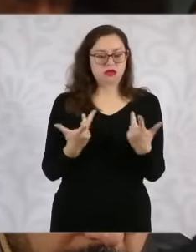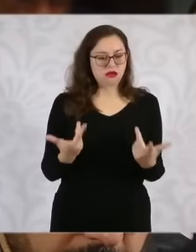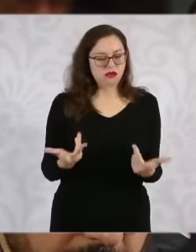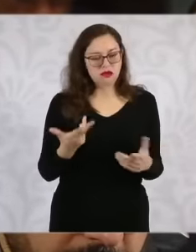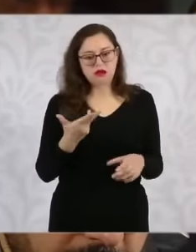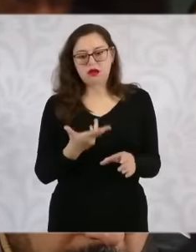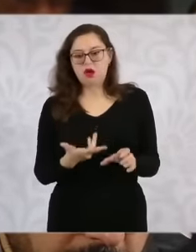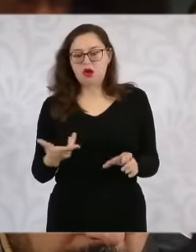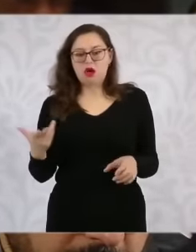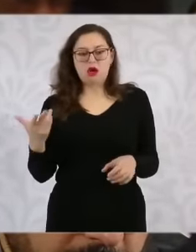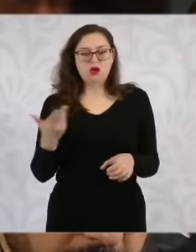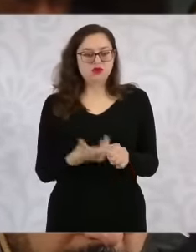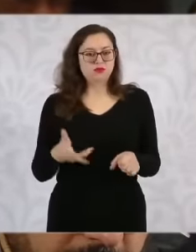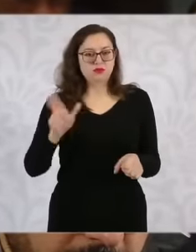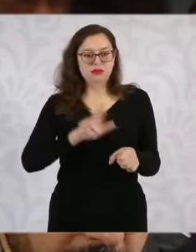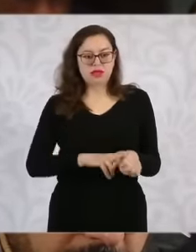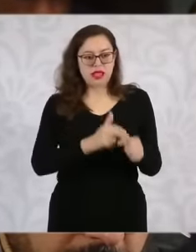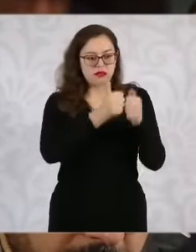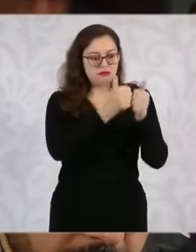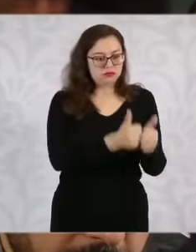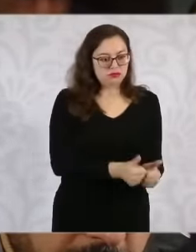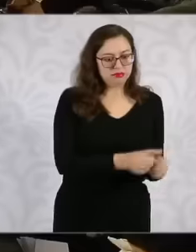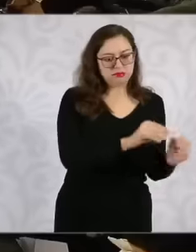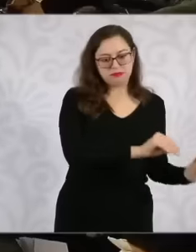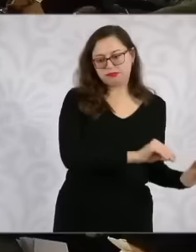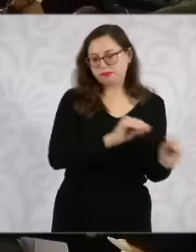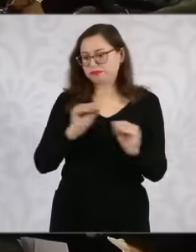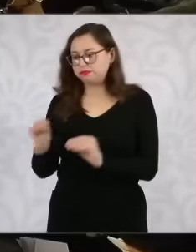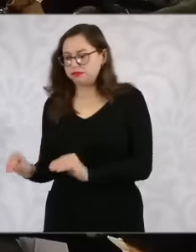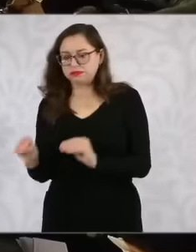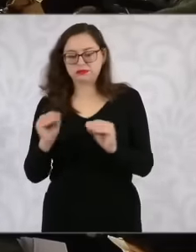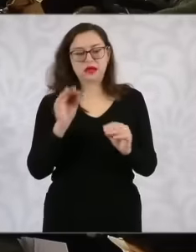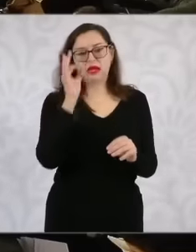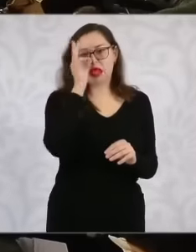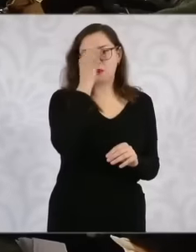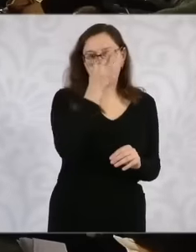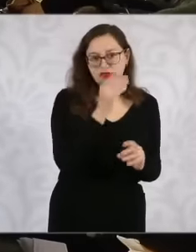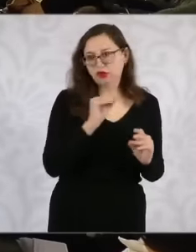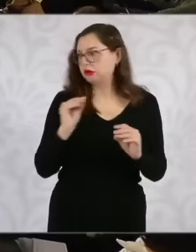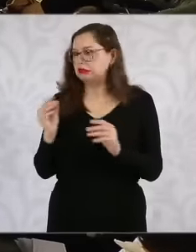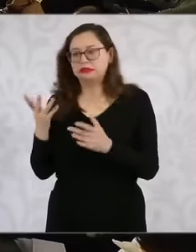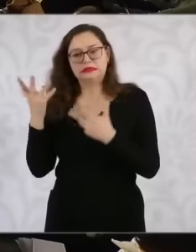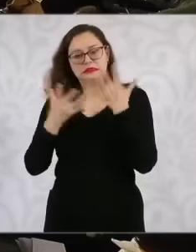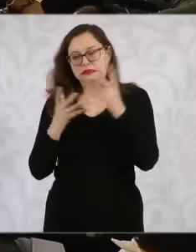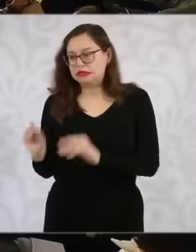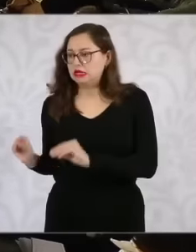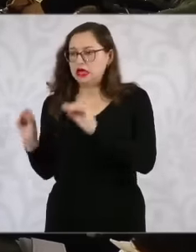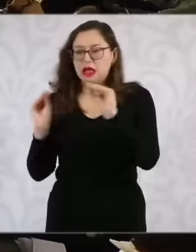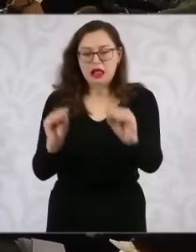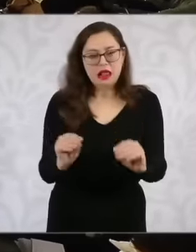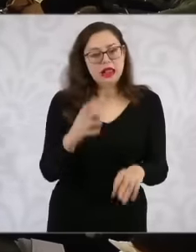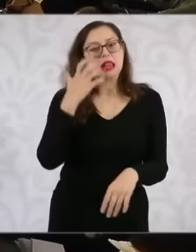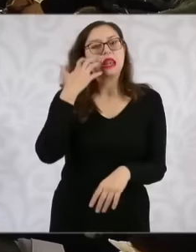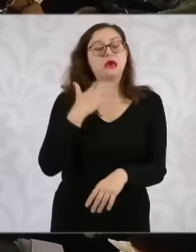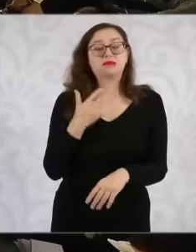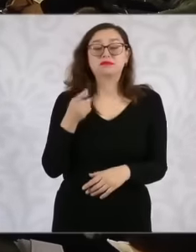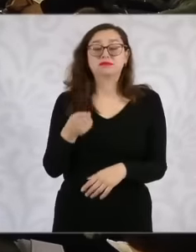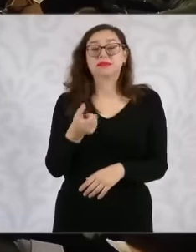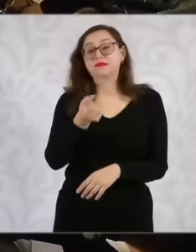to Irapuato and then they took her now to León she is very serious now eh Due to malpractice she has been Well